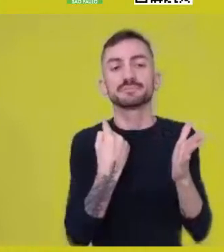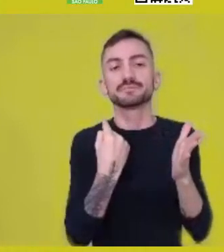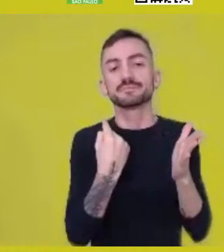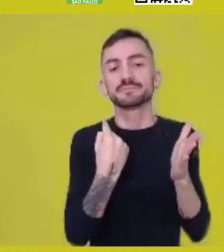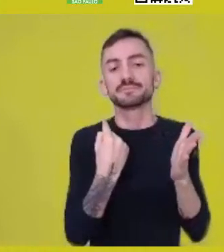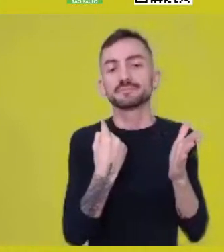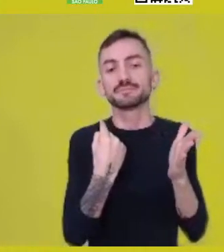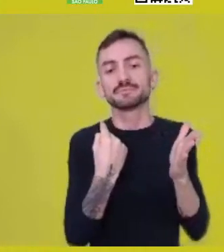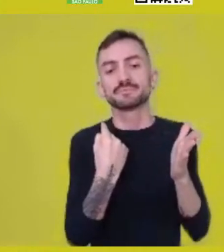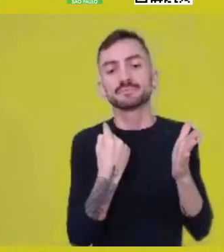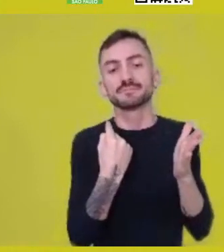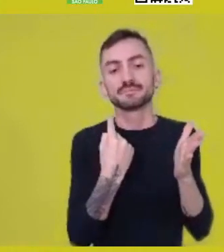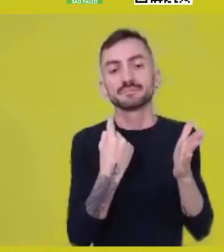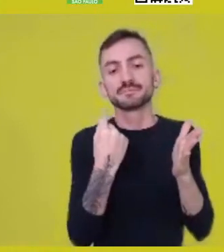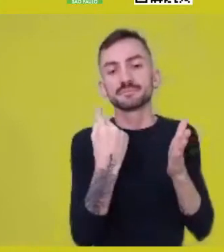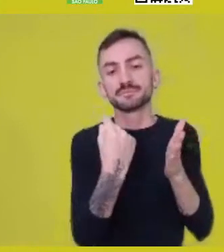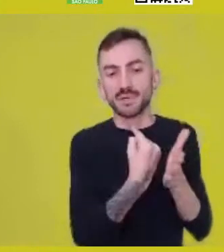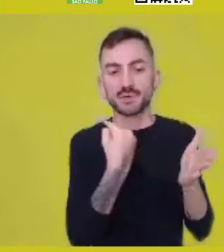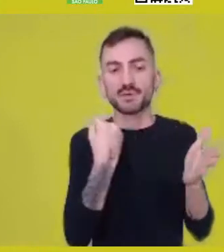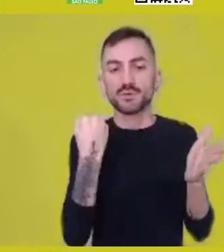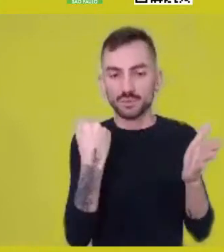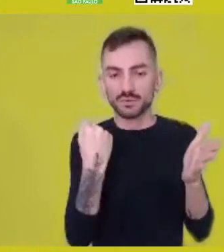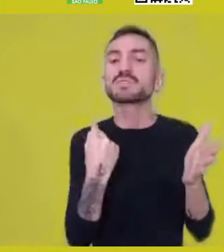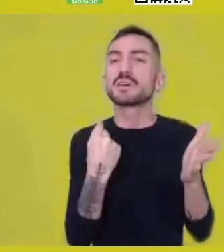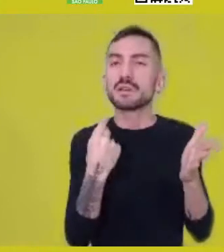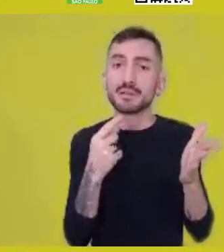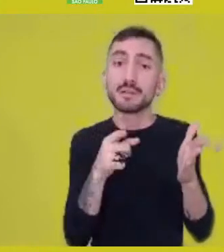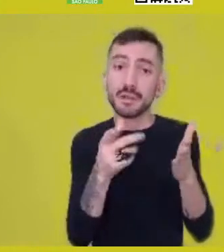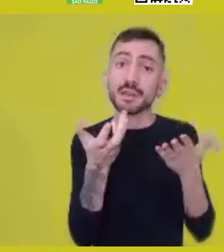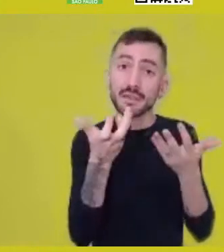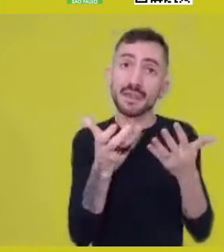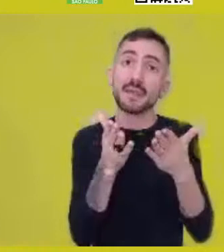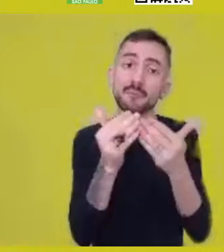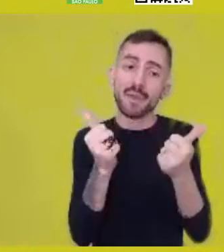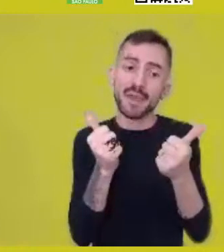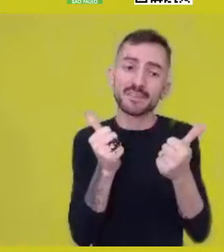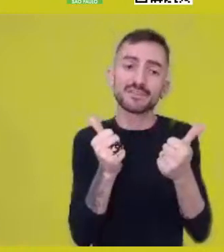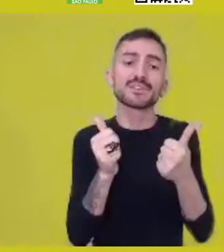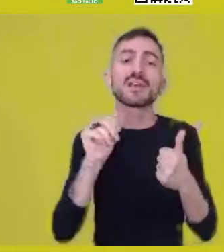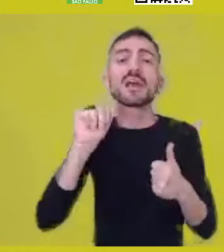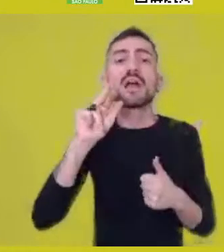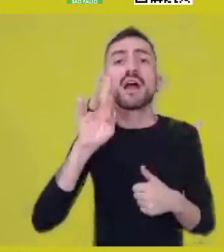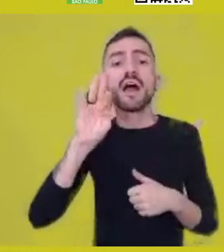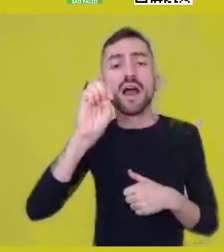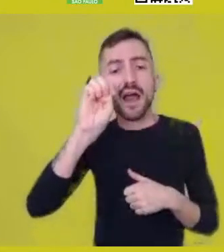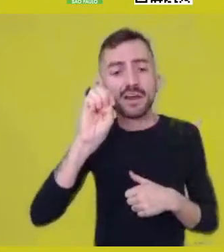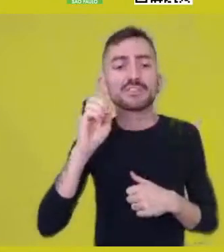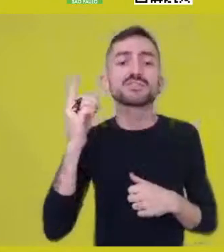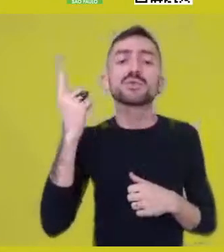a demanding characteristic: how can art roam, amplify and diffuse